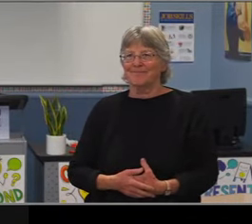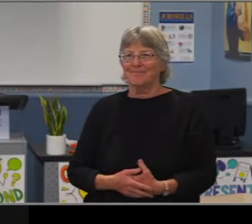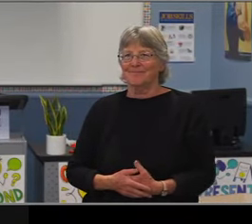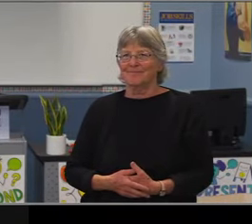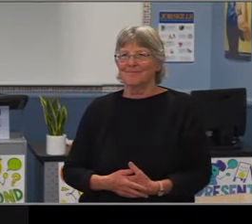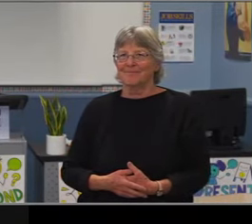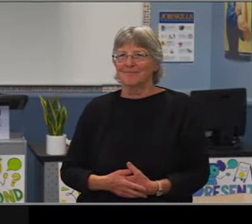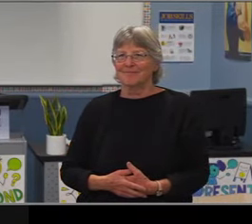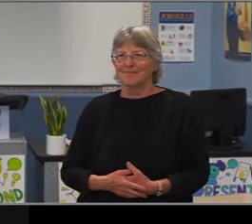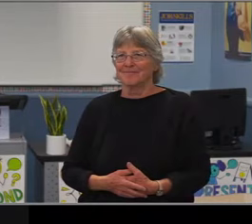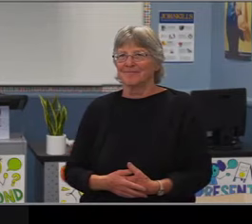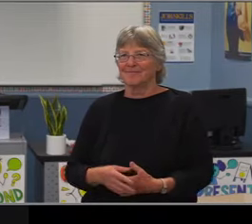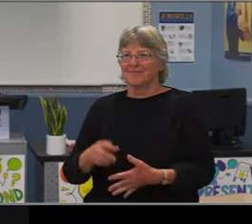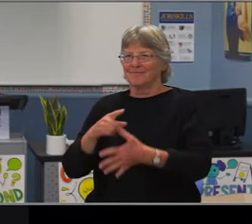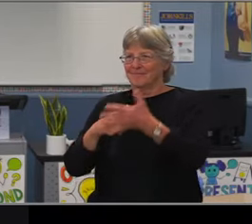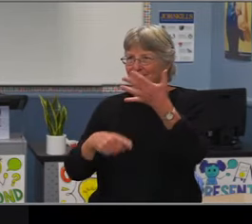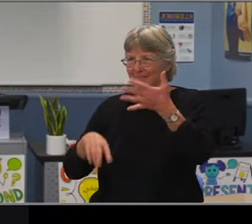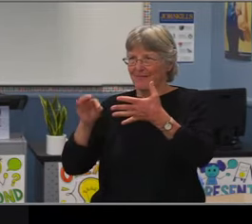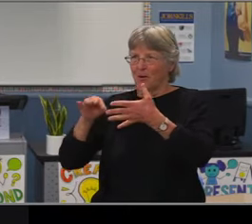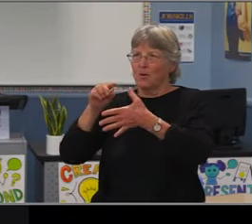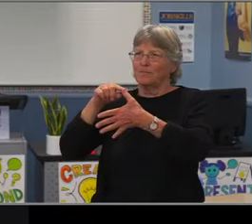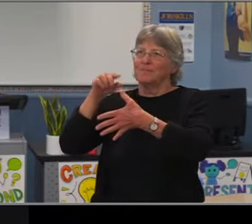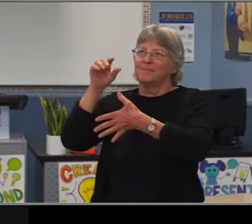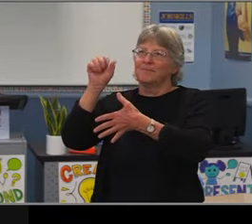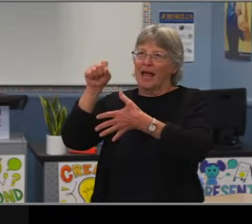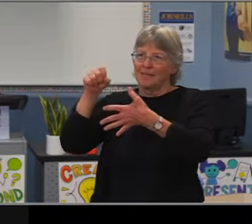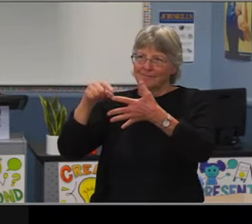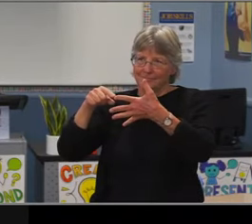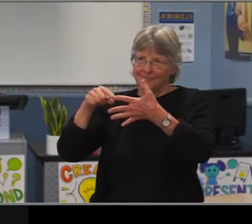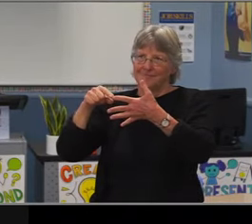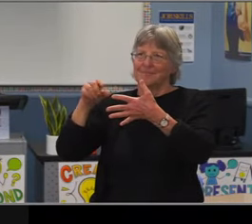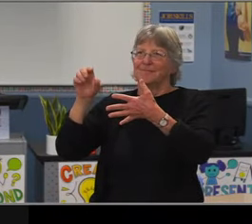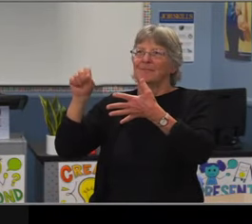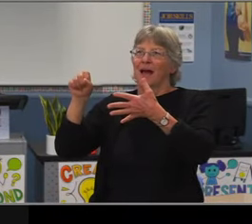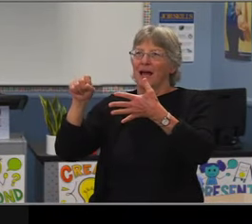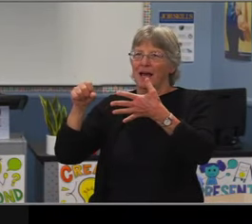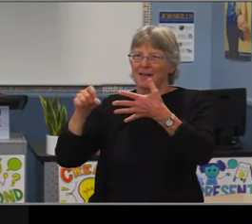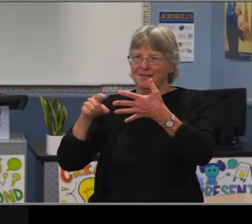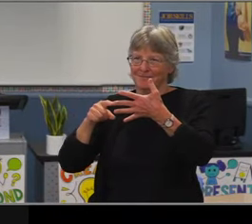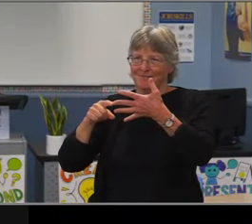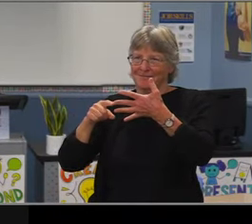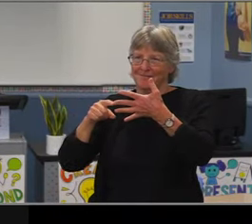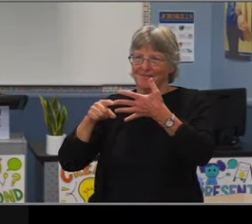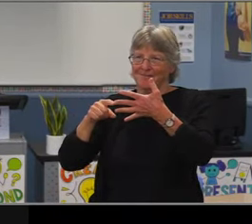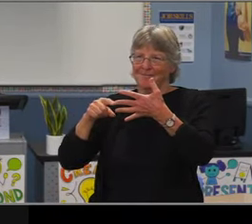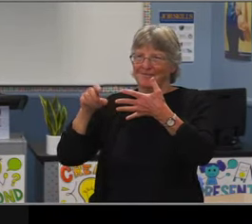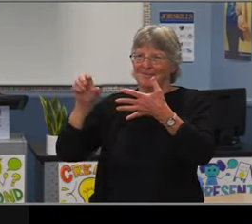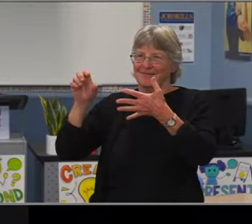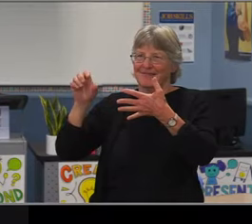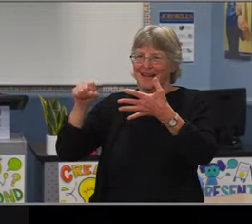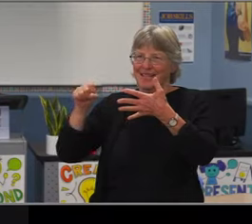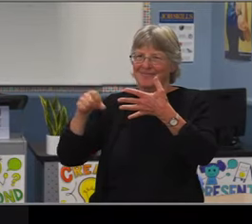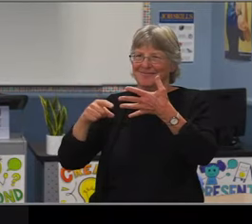about their participation in our work. And so I'm looking forward to the report next meeting,